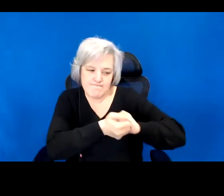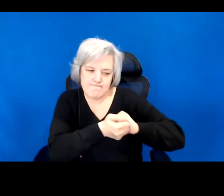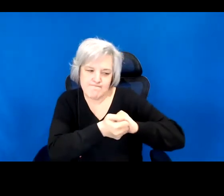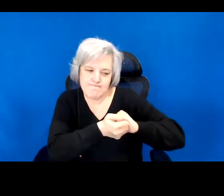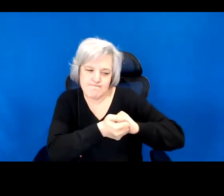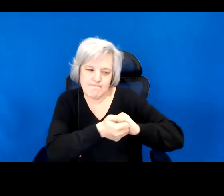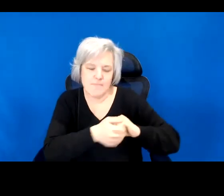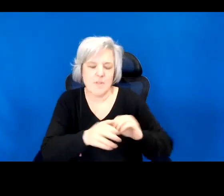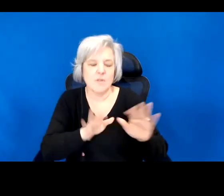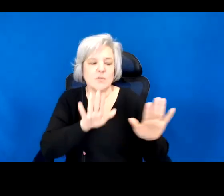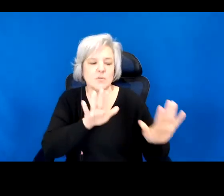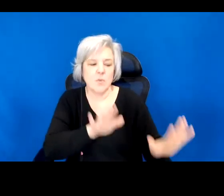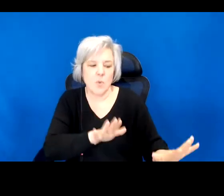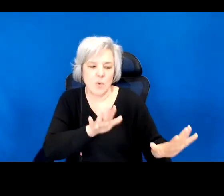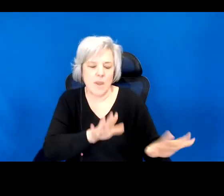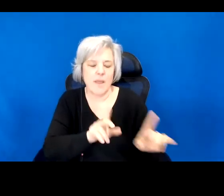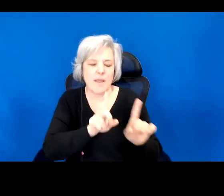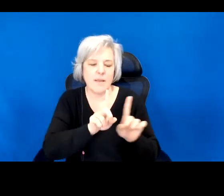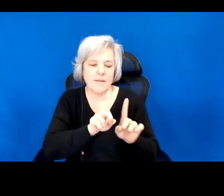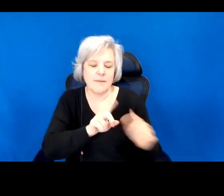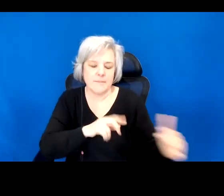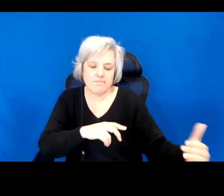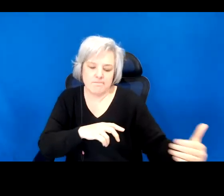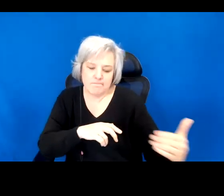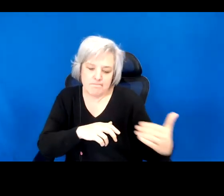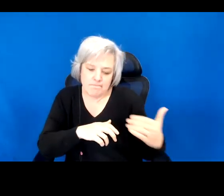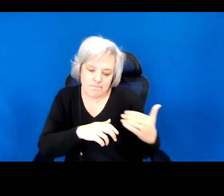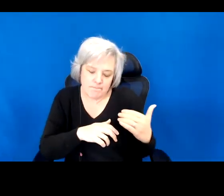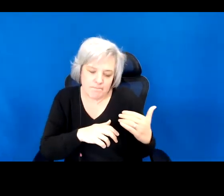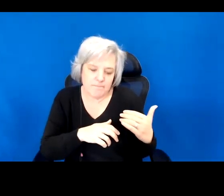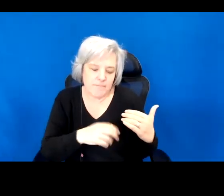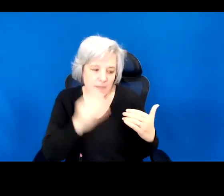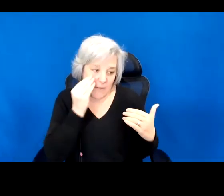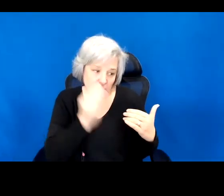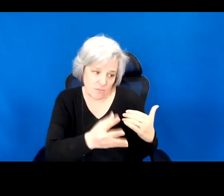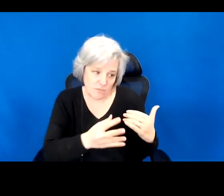pace and draw you close. I told you that people like us did not live